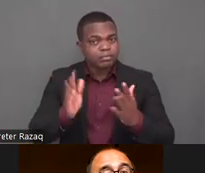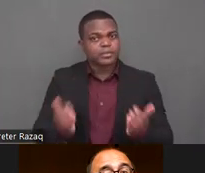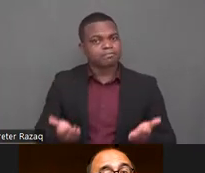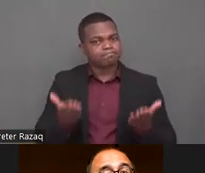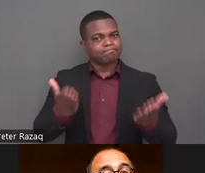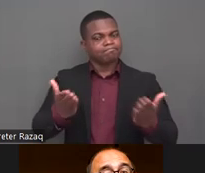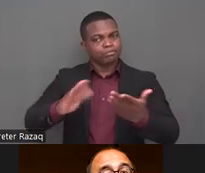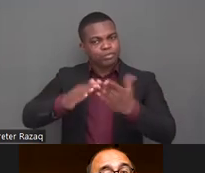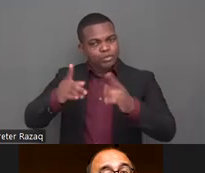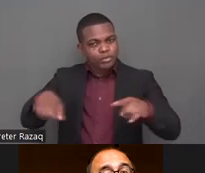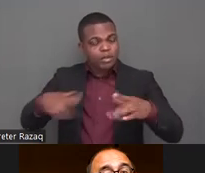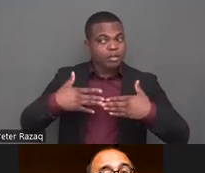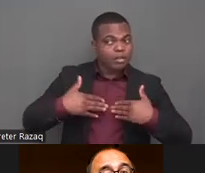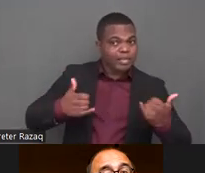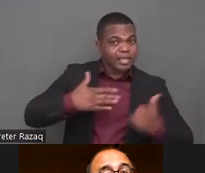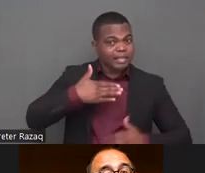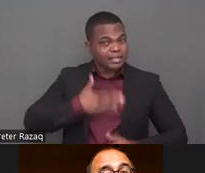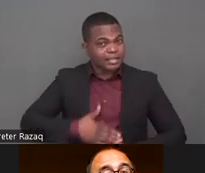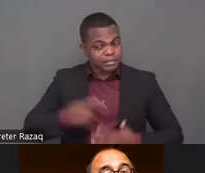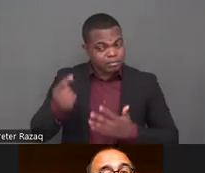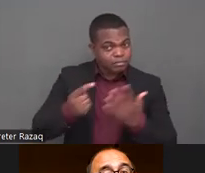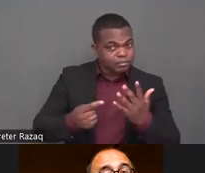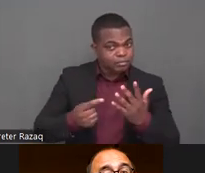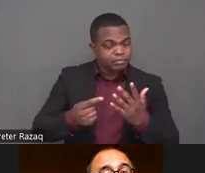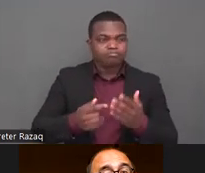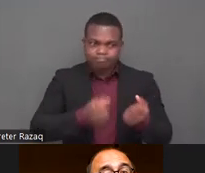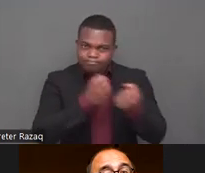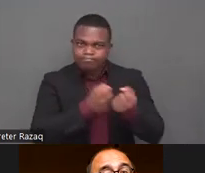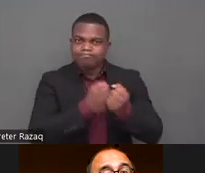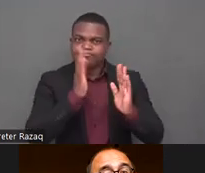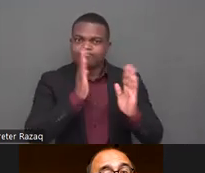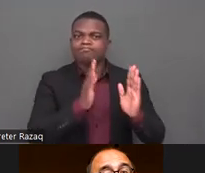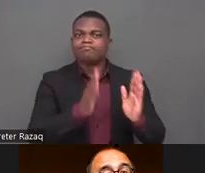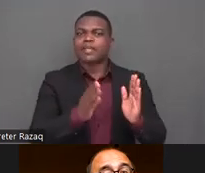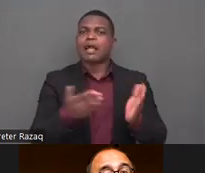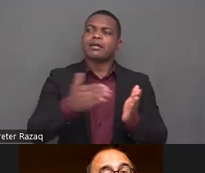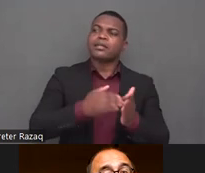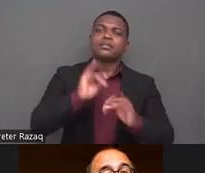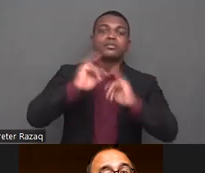and consequential harms experienced by survivors thank you back to you bargavi